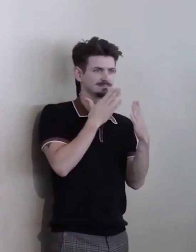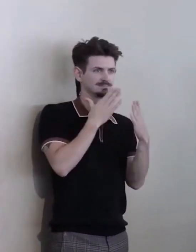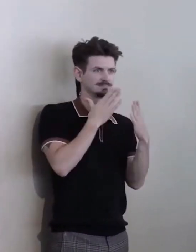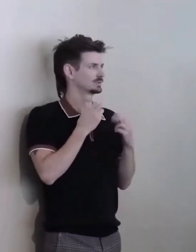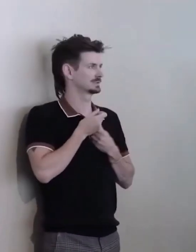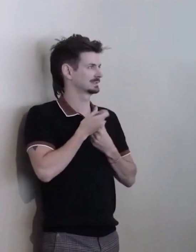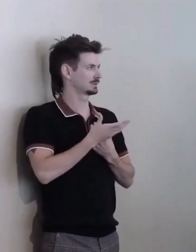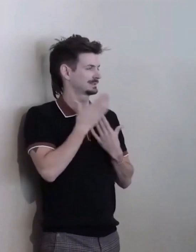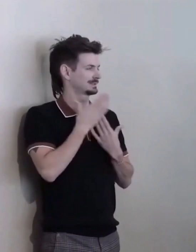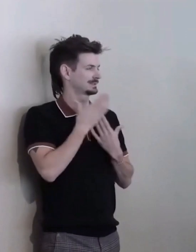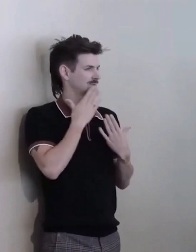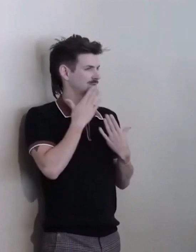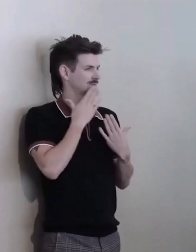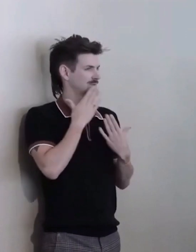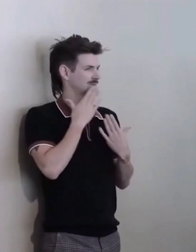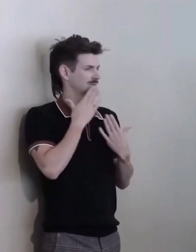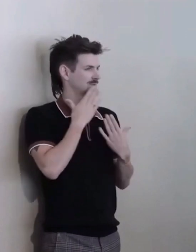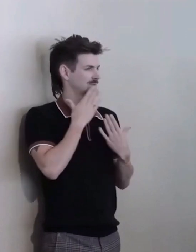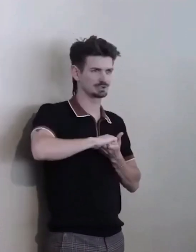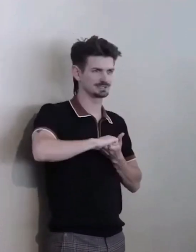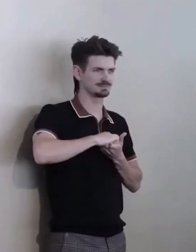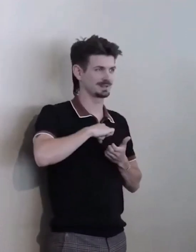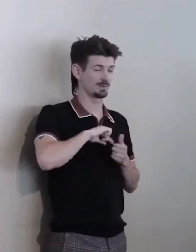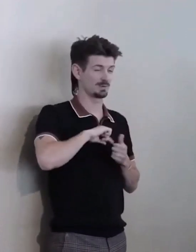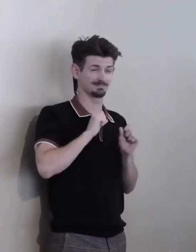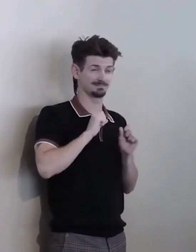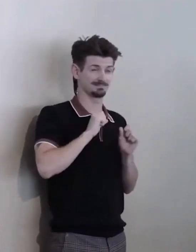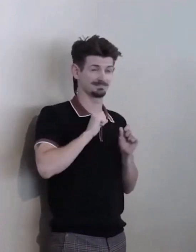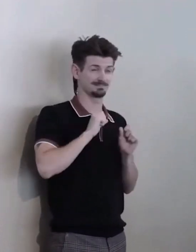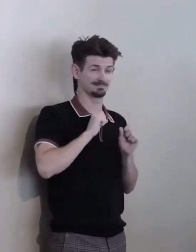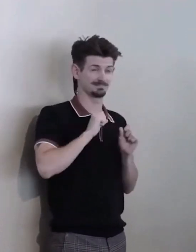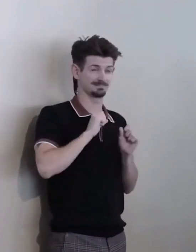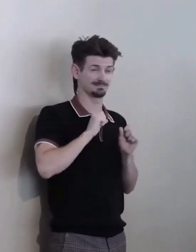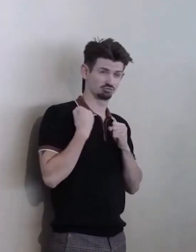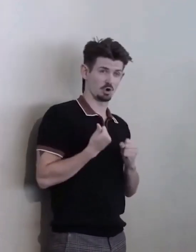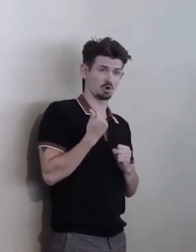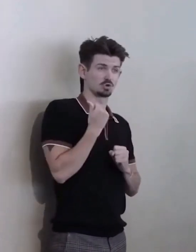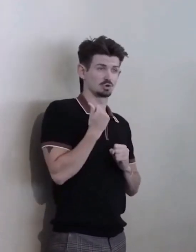that we've been able to deepen in this past year with CCDC